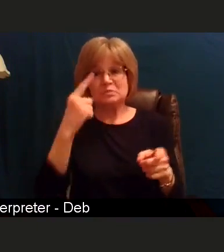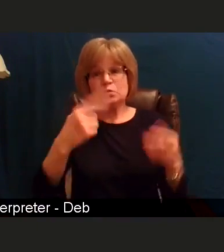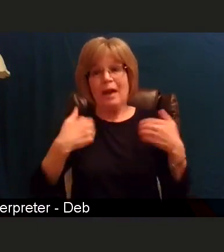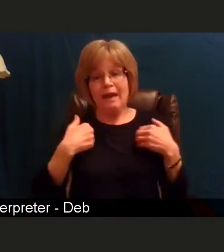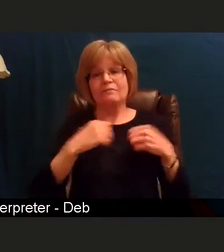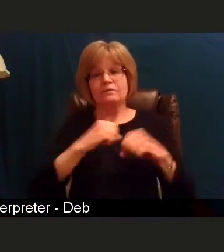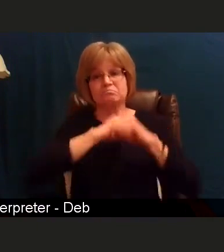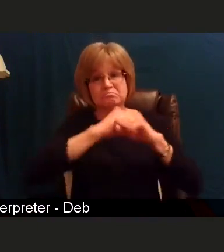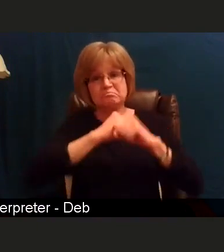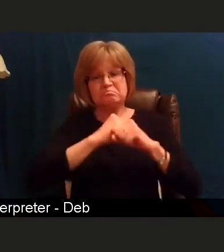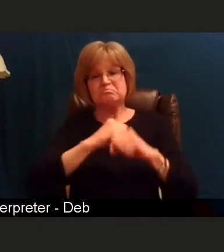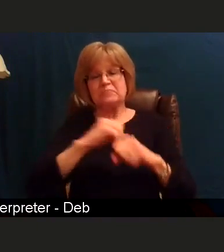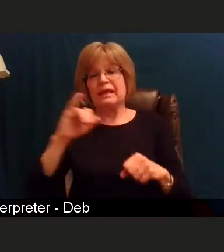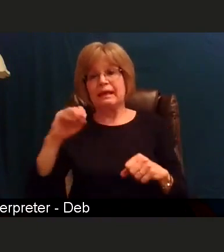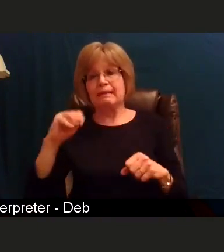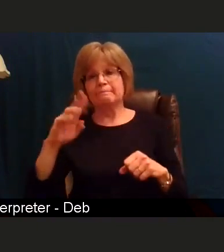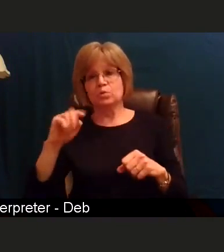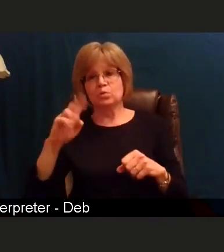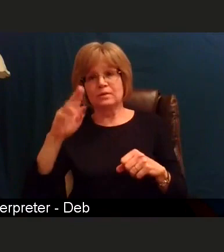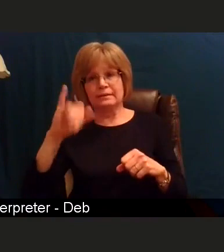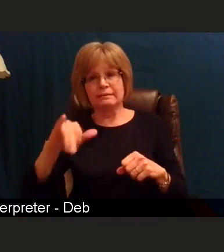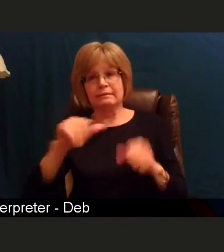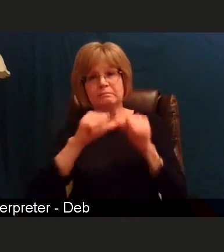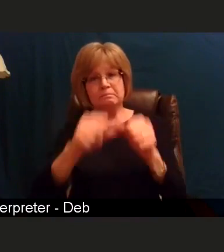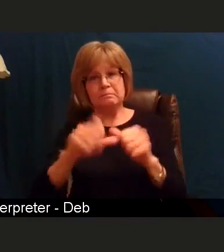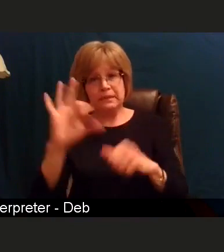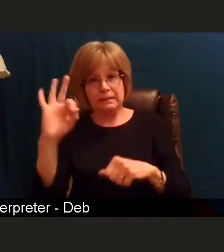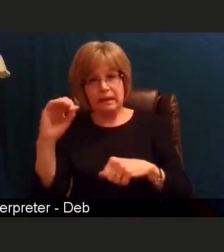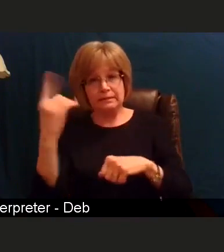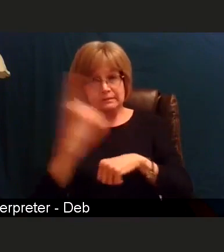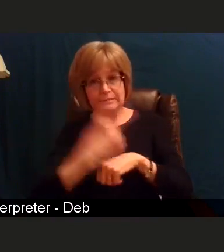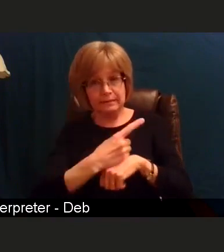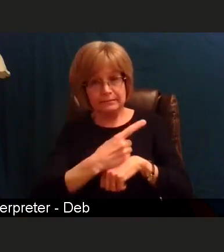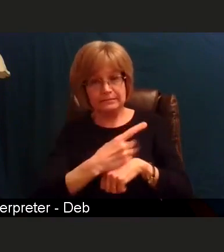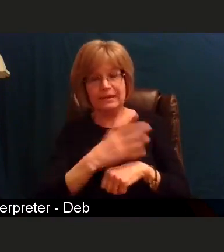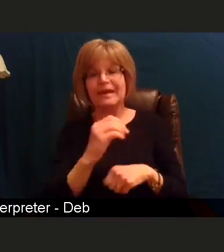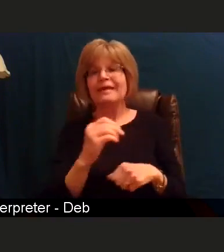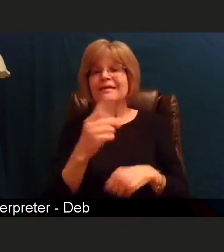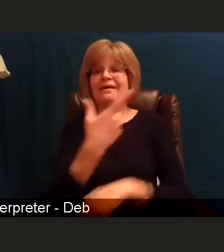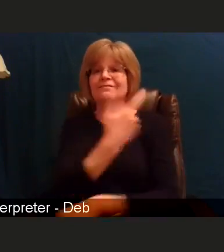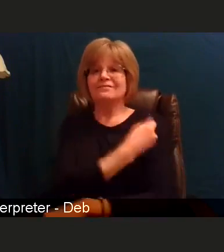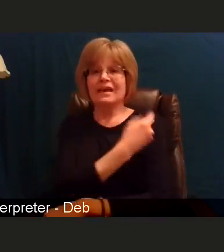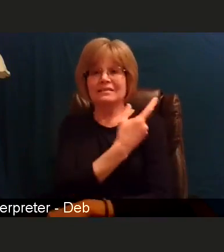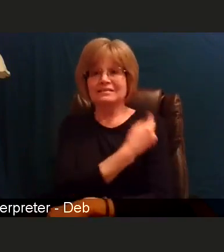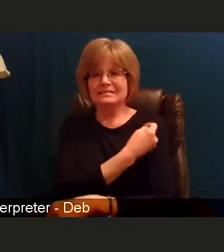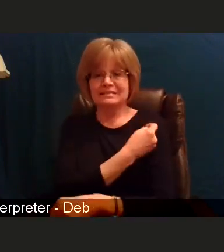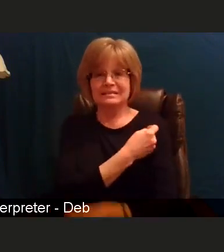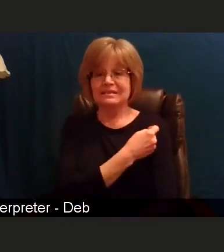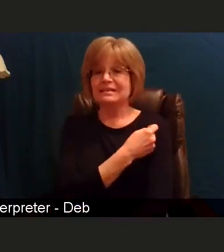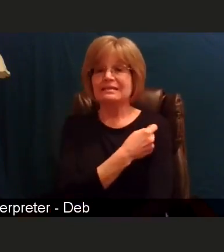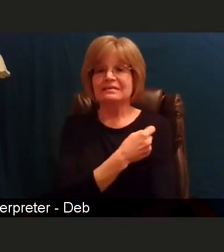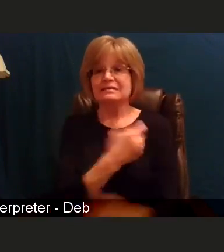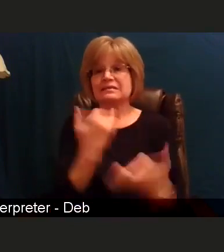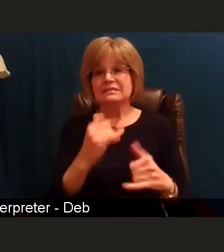and as the vaccine is still an allocated resource meaning not everyone who wants it can get it right now,